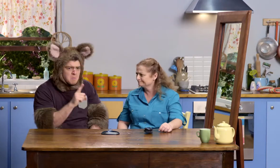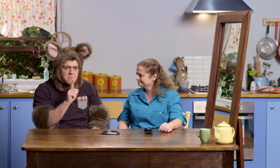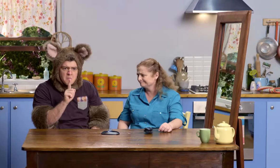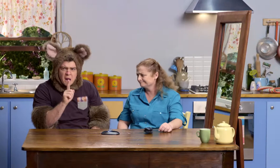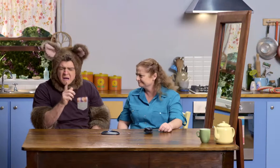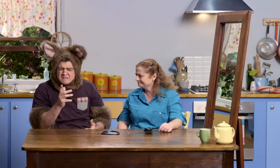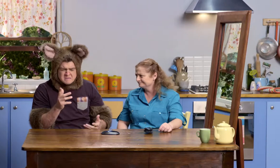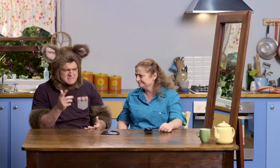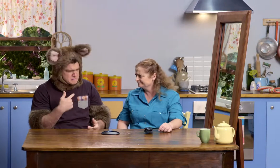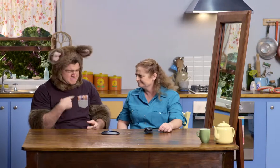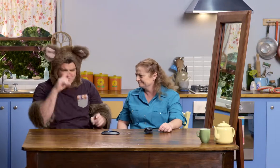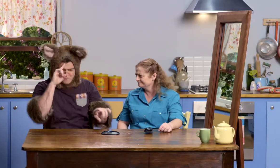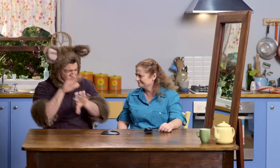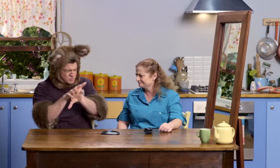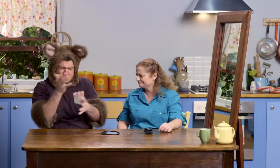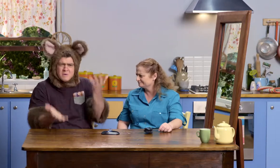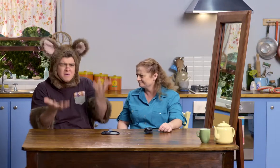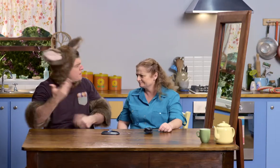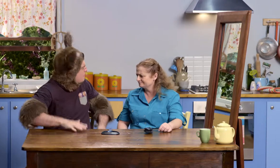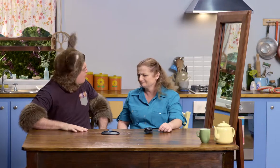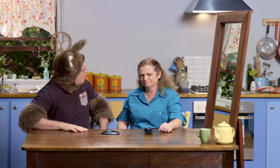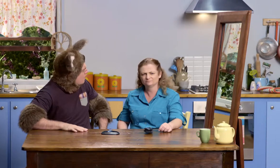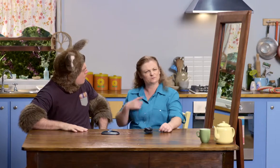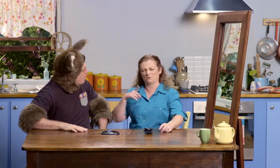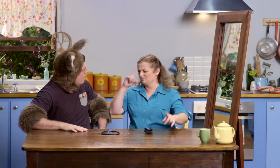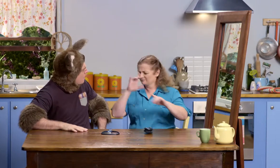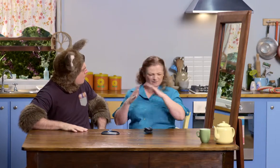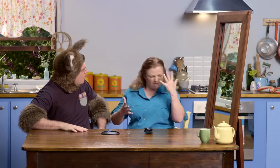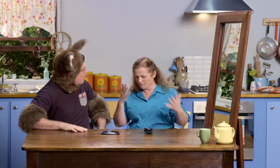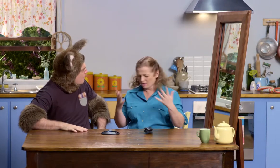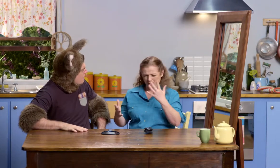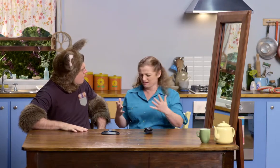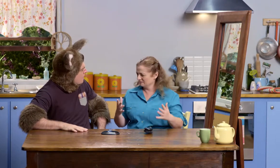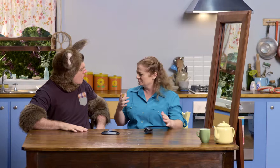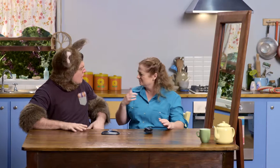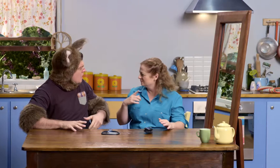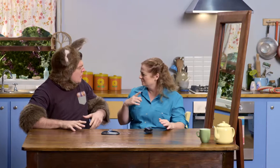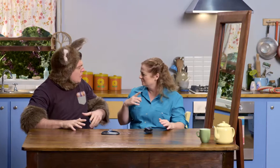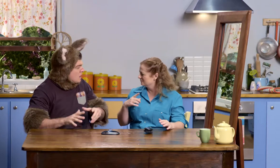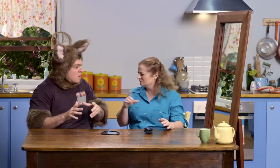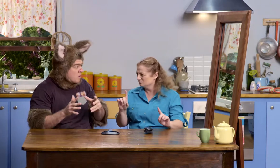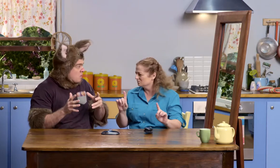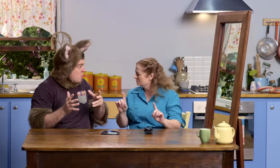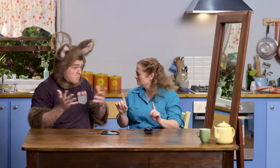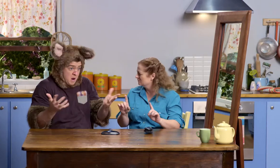I thought it would be you. But now I'm very confused. Well, what are you confused about, Possum?